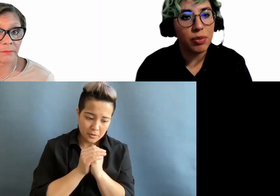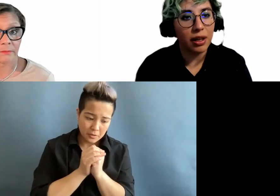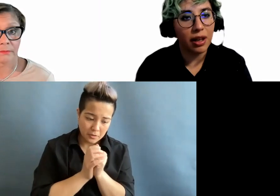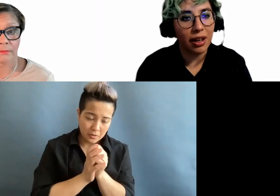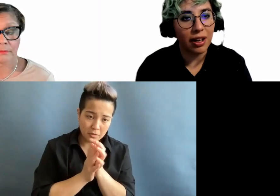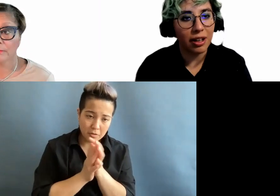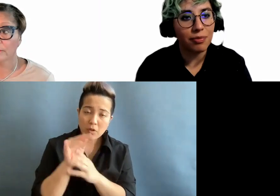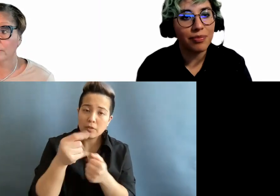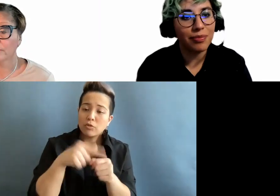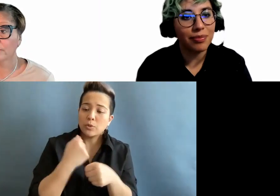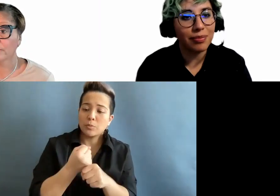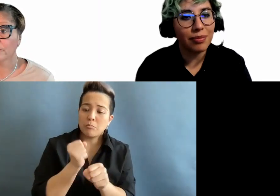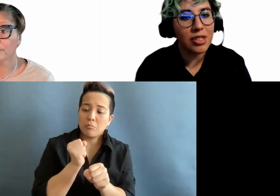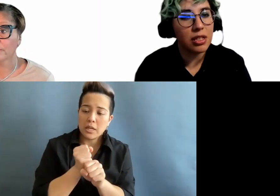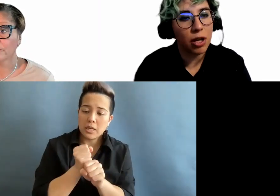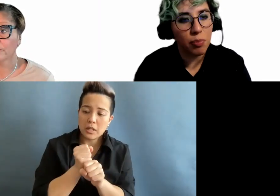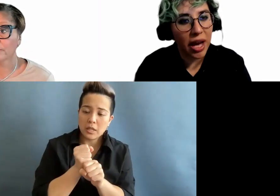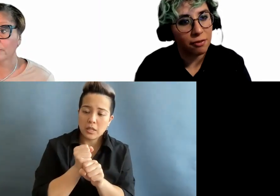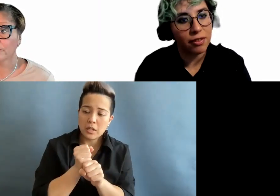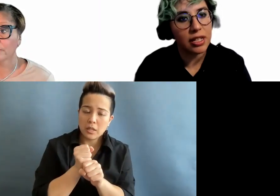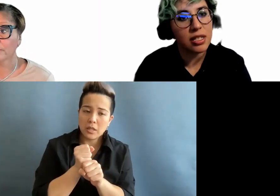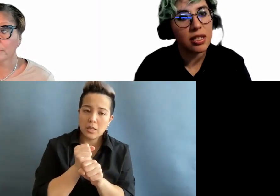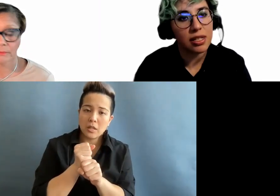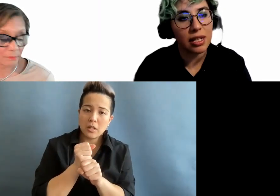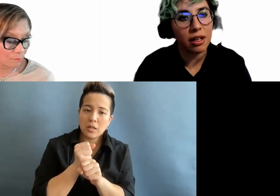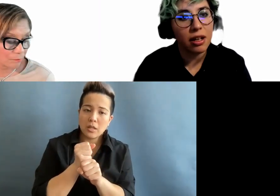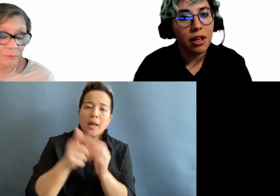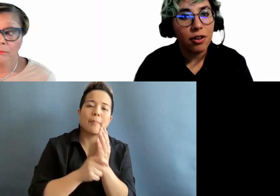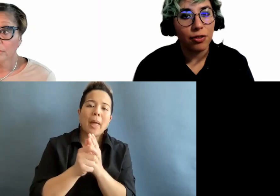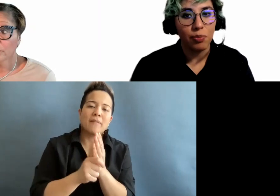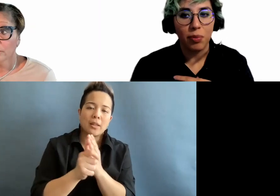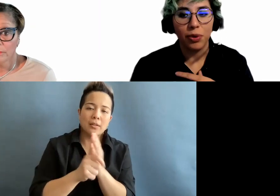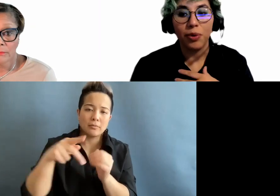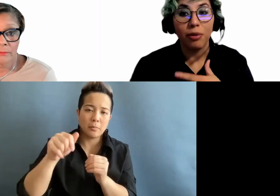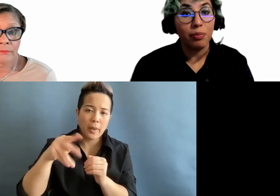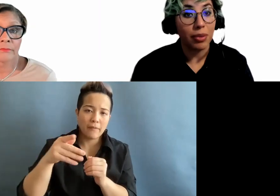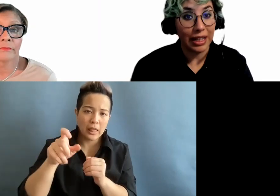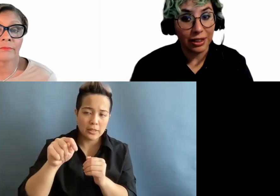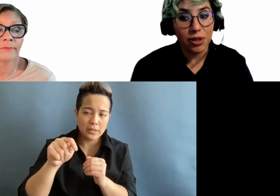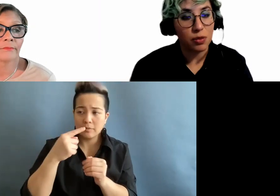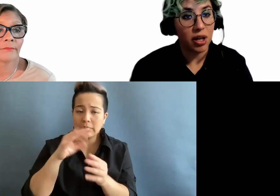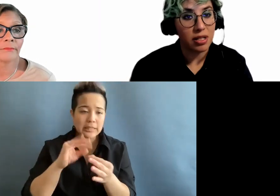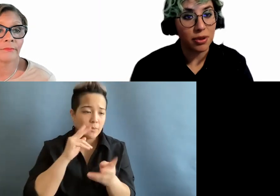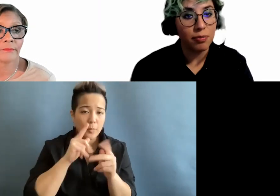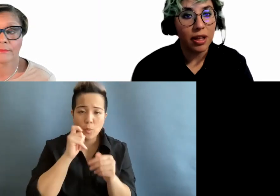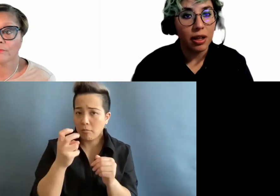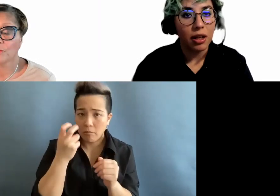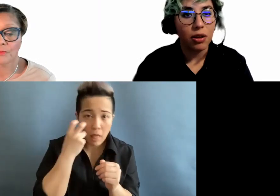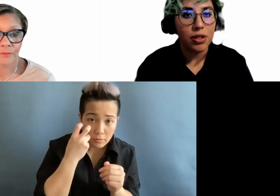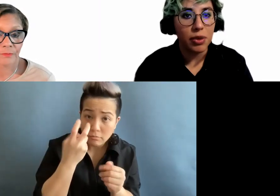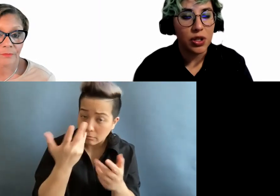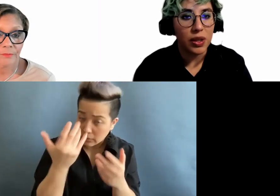make a pamphlet, let's say, for people who are blind, which is possible, you want to make sure